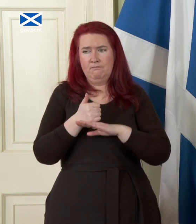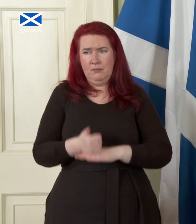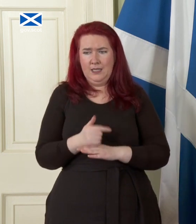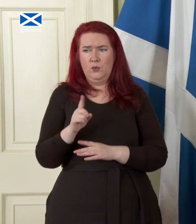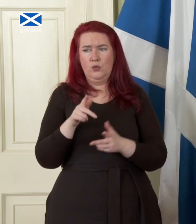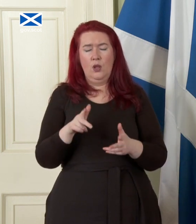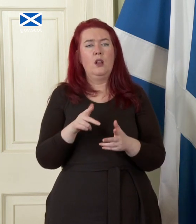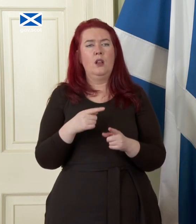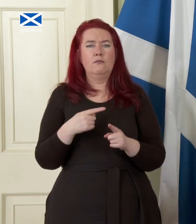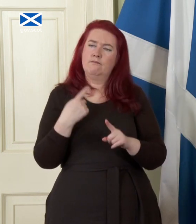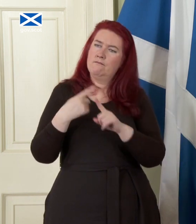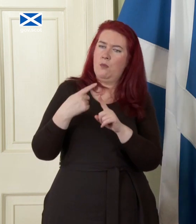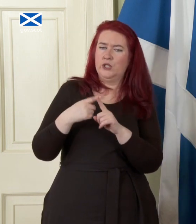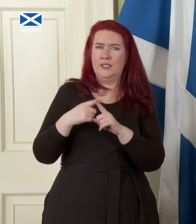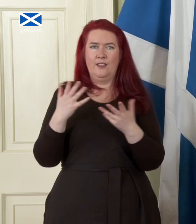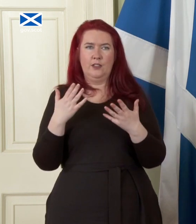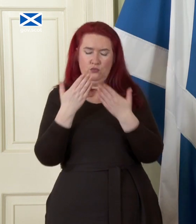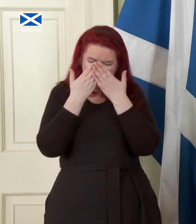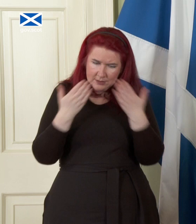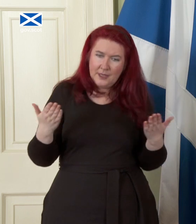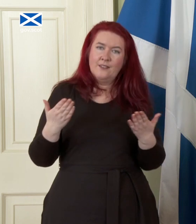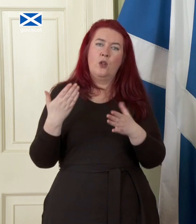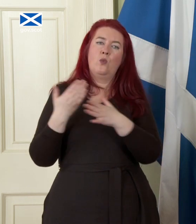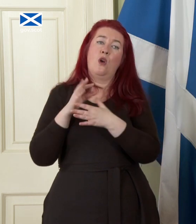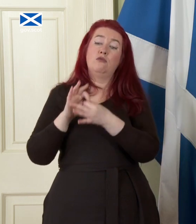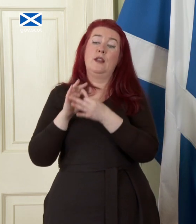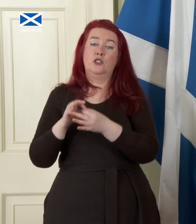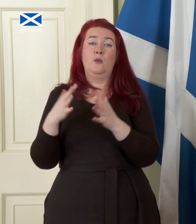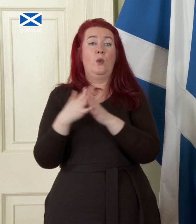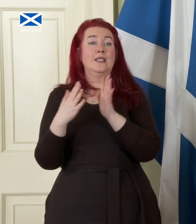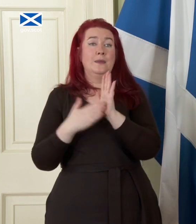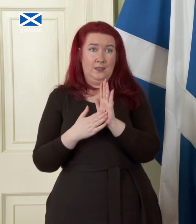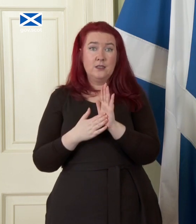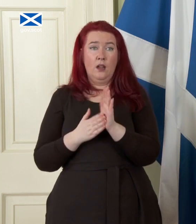uh positive and respectful working relationship with Westminster uh during a negotiation period